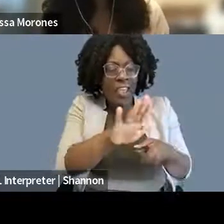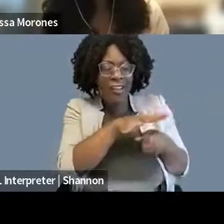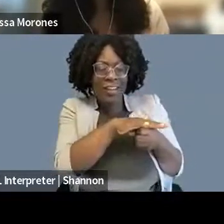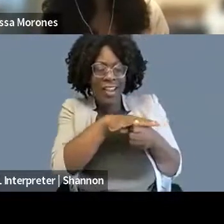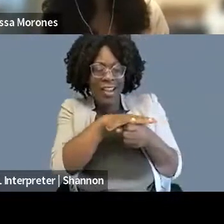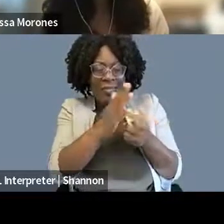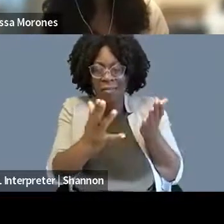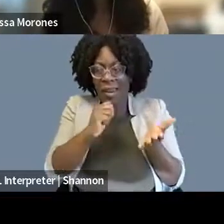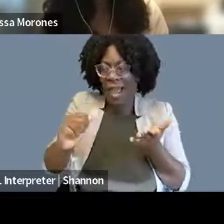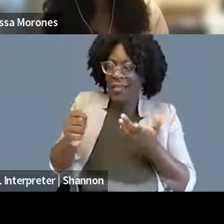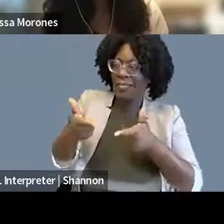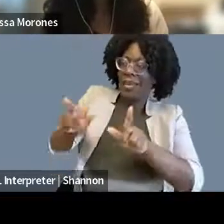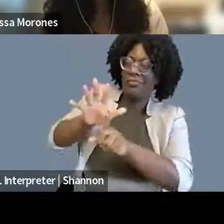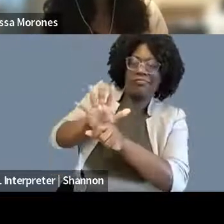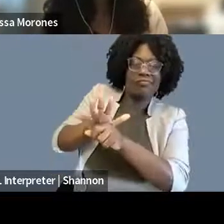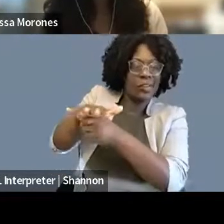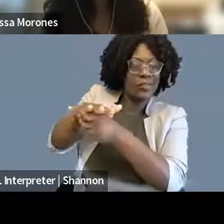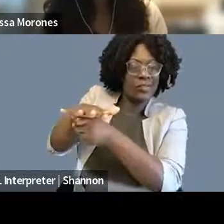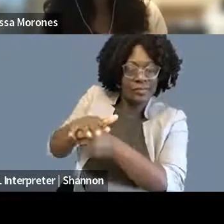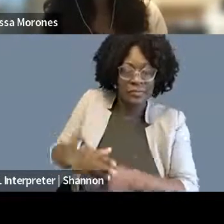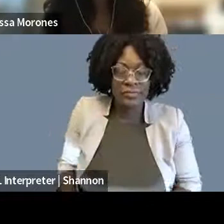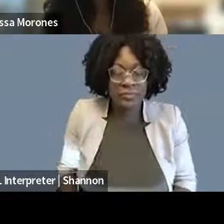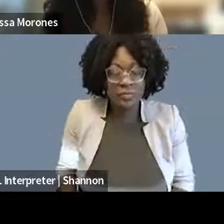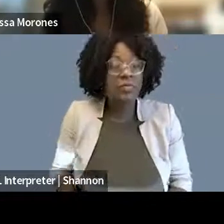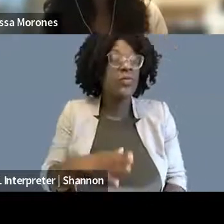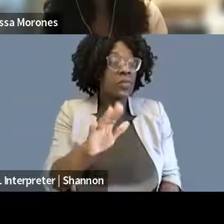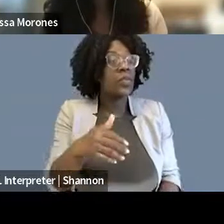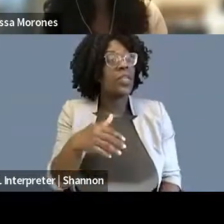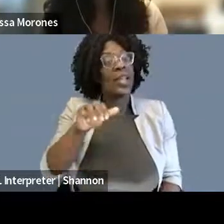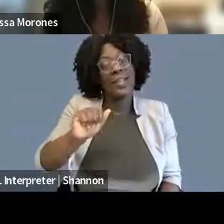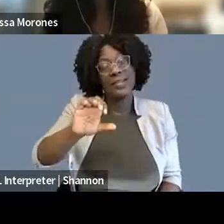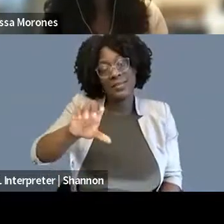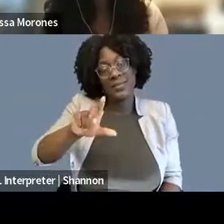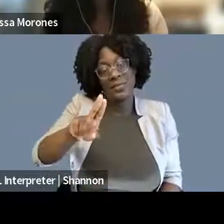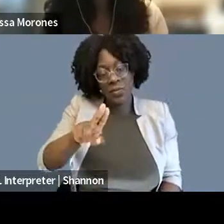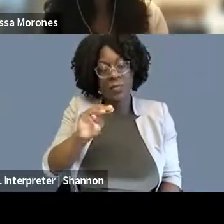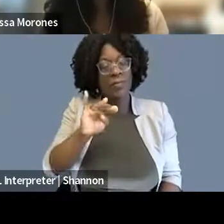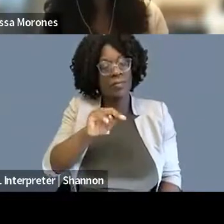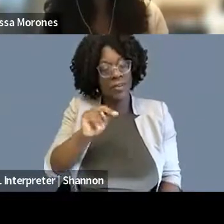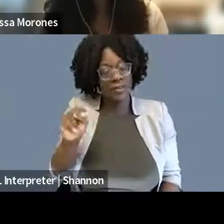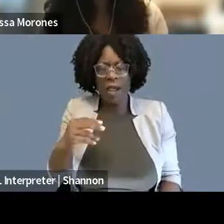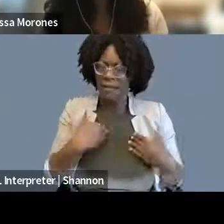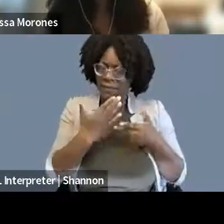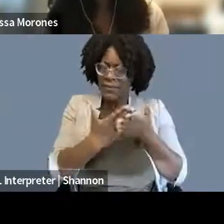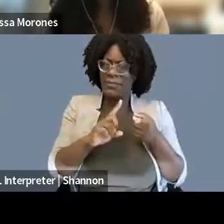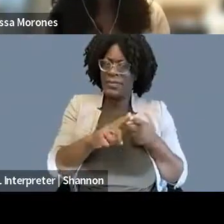Well, I have some very good friends at the ACLU of Minnesota and they are doing fantastic First Amendment work.